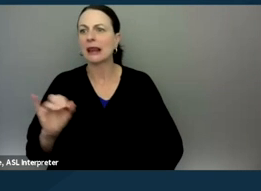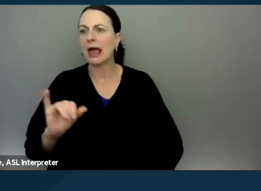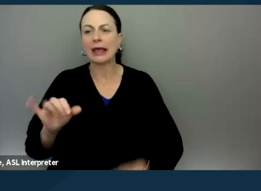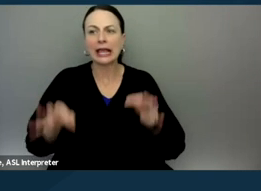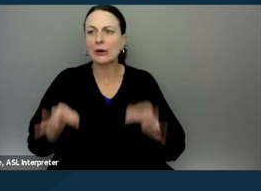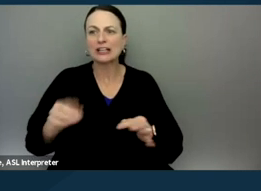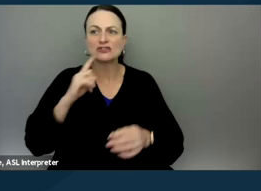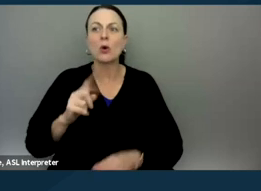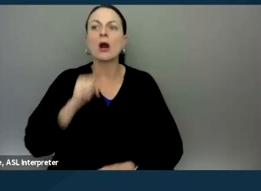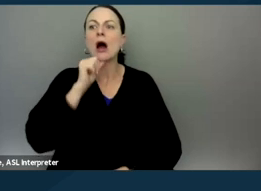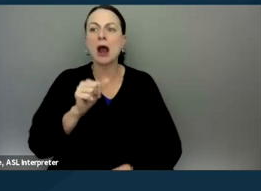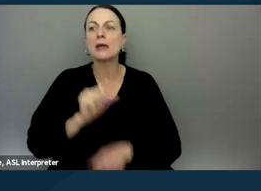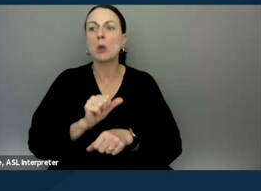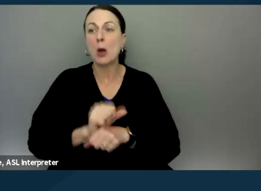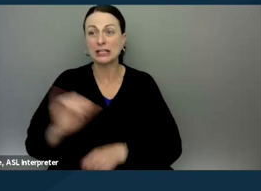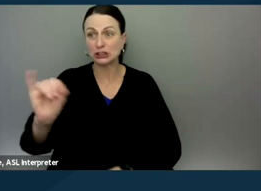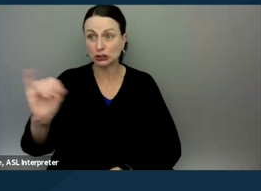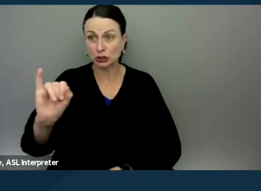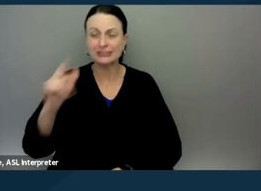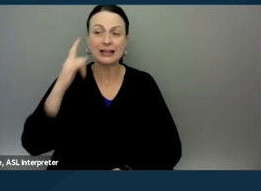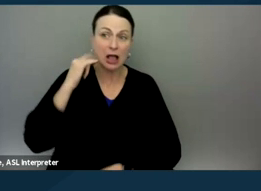These are contexts in which California law carves out